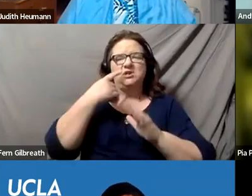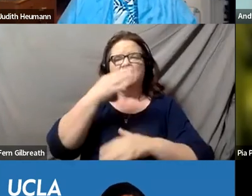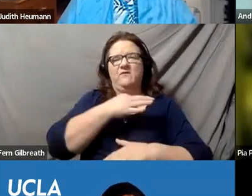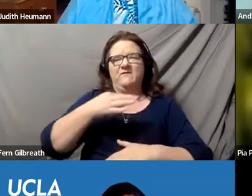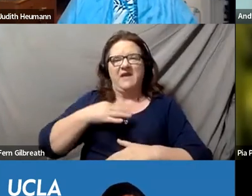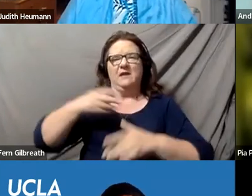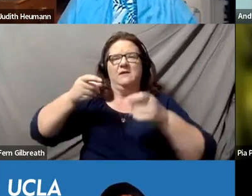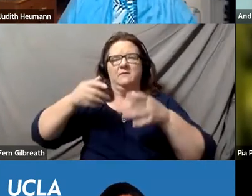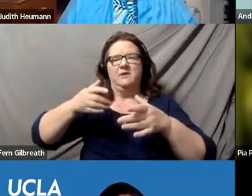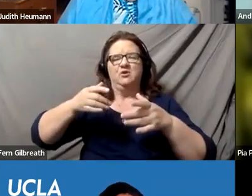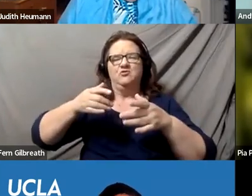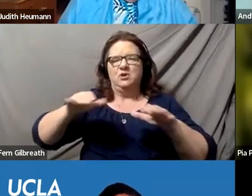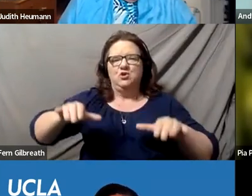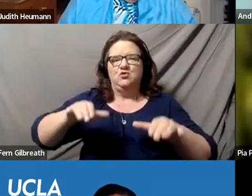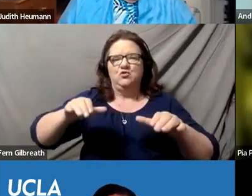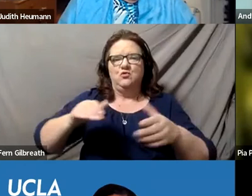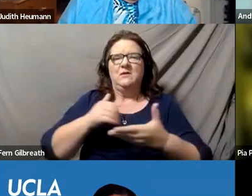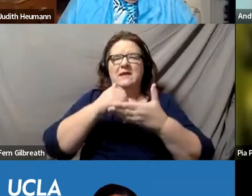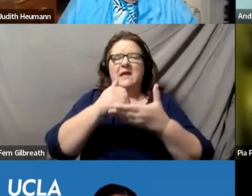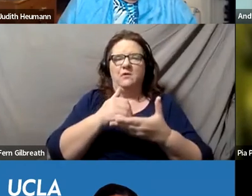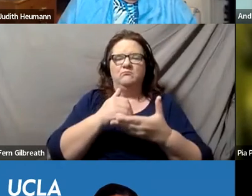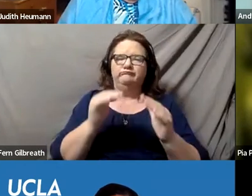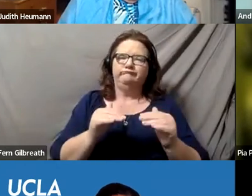to take to help advance inclusion in higher education?